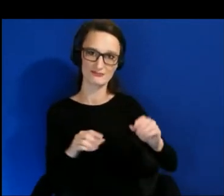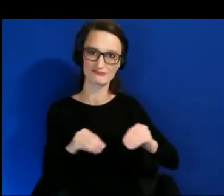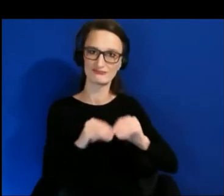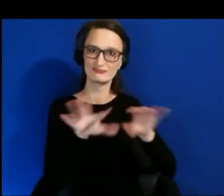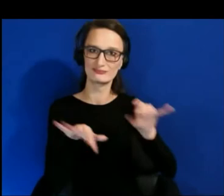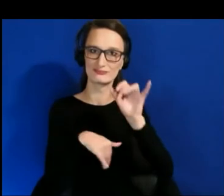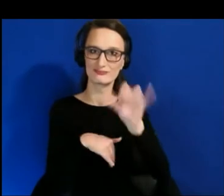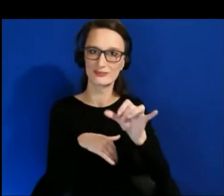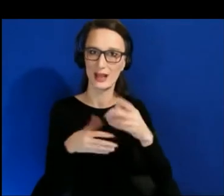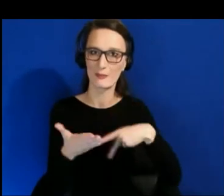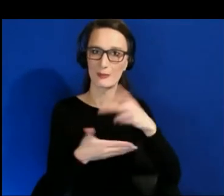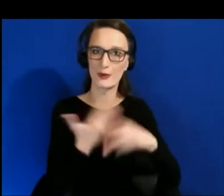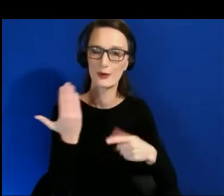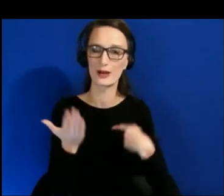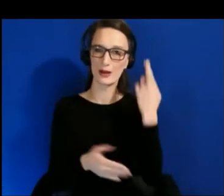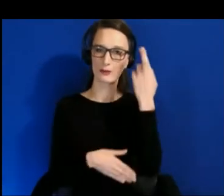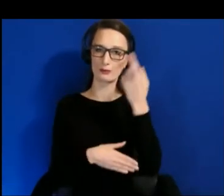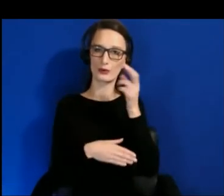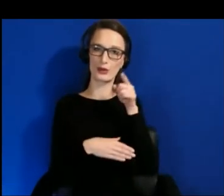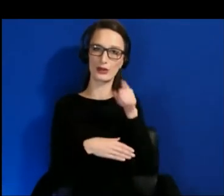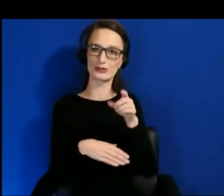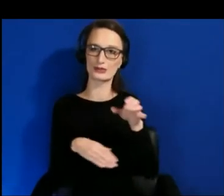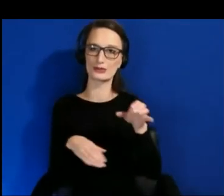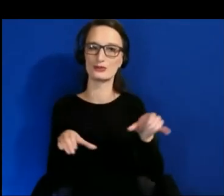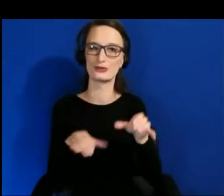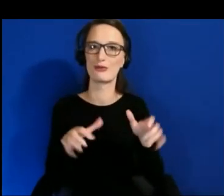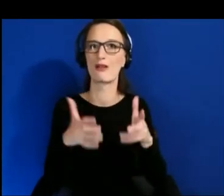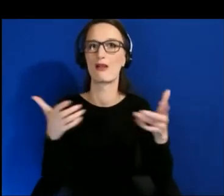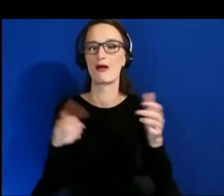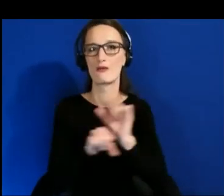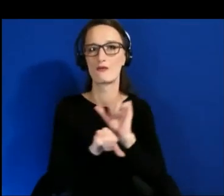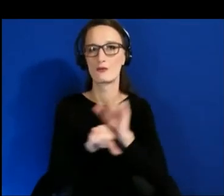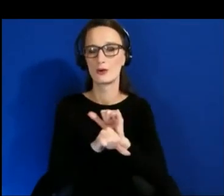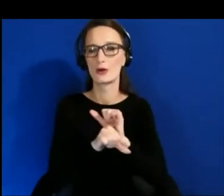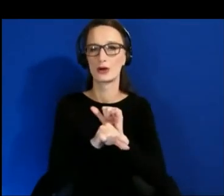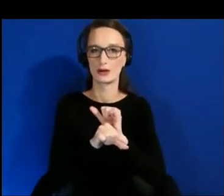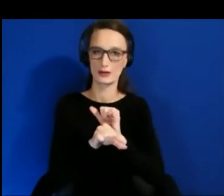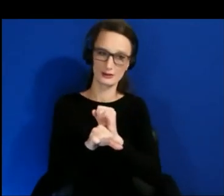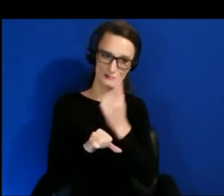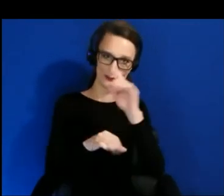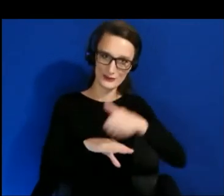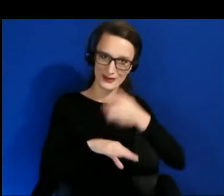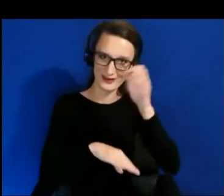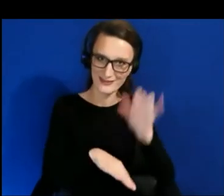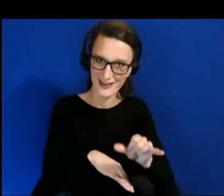you did put a lot of ground work into that, and I attributed that back to 2019 XR Access,